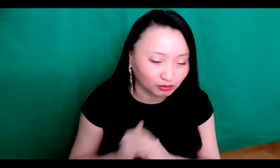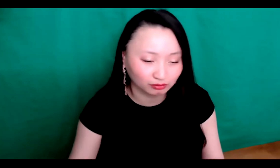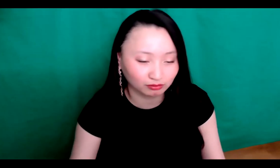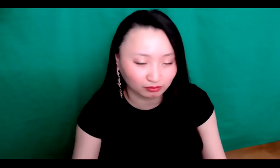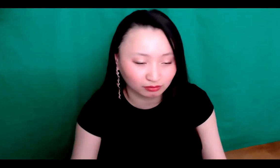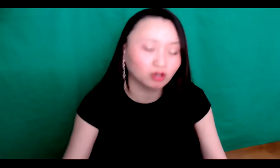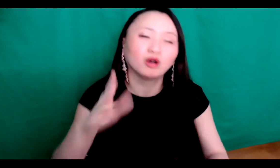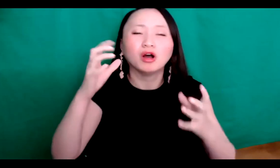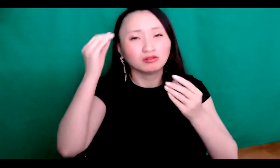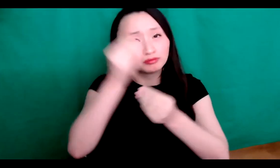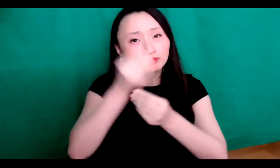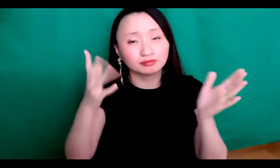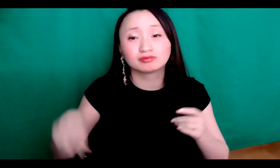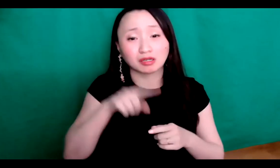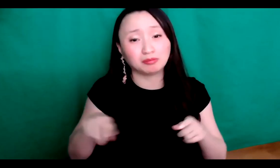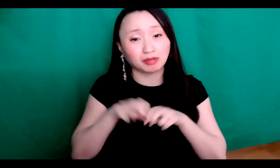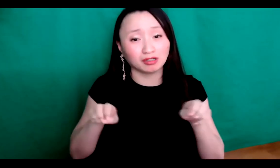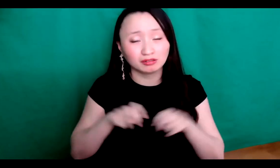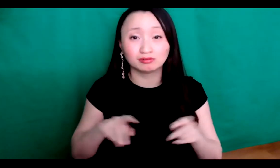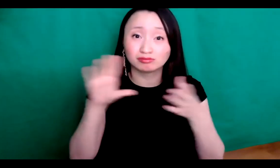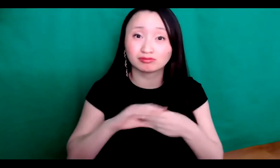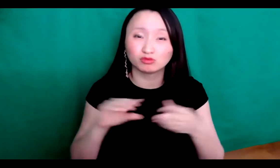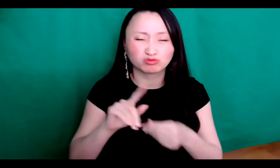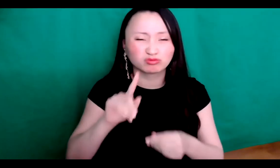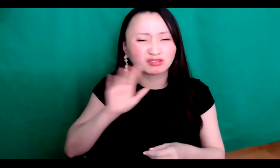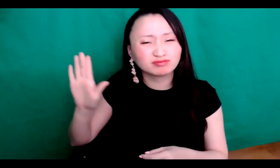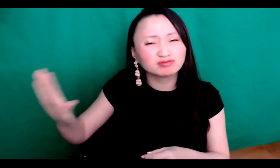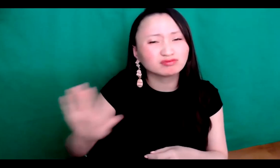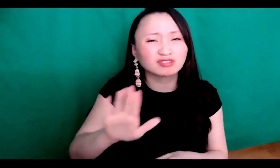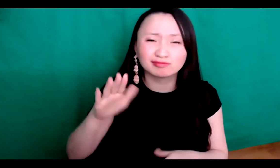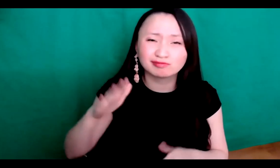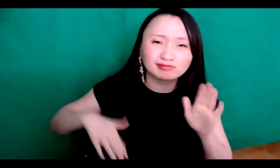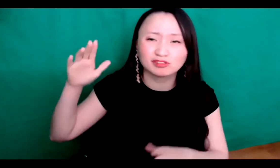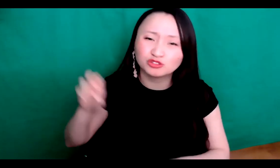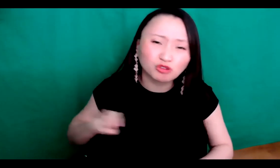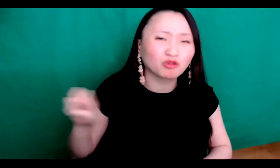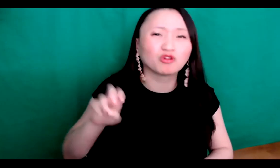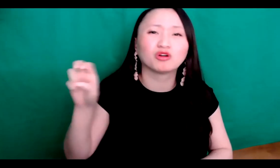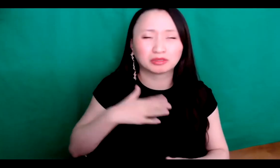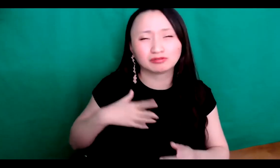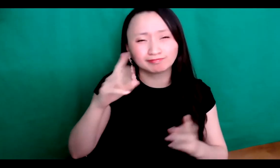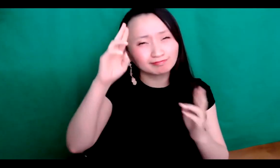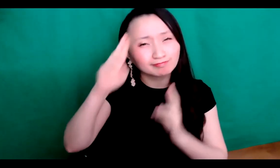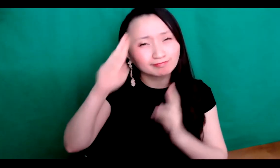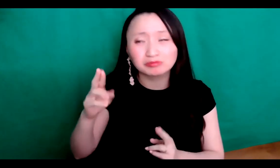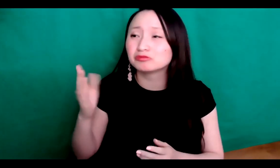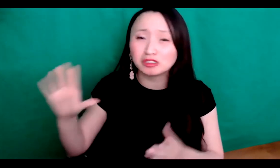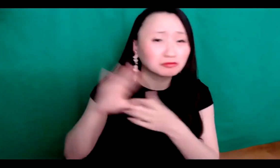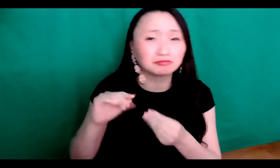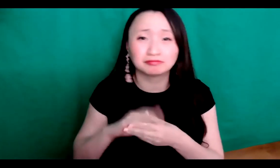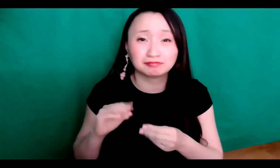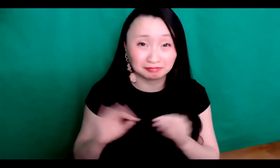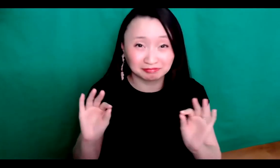I'd like to let you guys know that all the individuals who are in the panel.